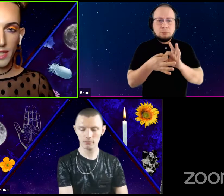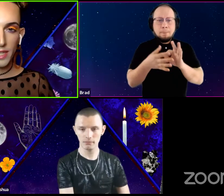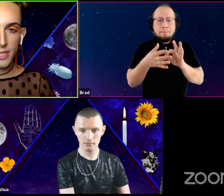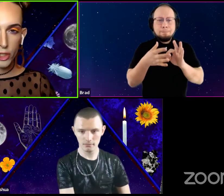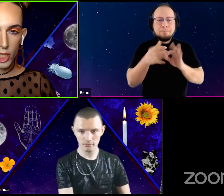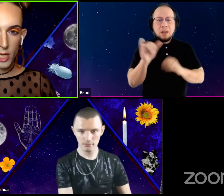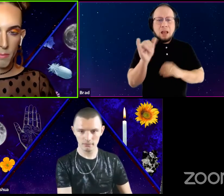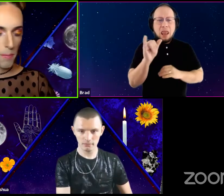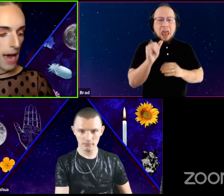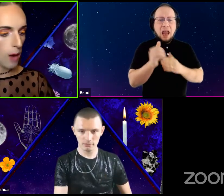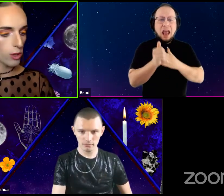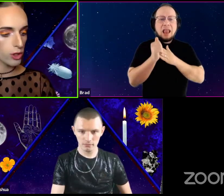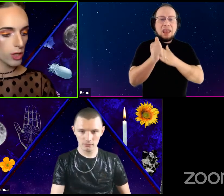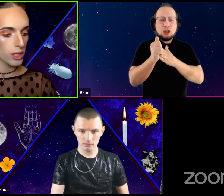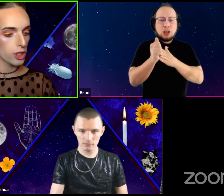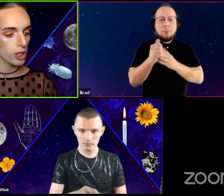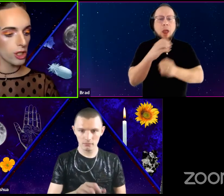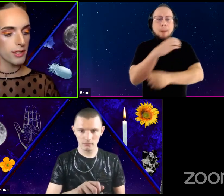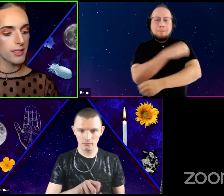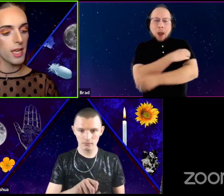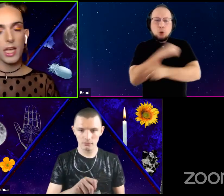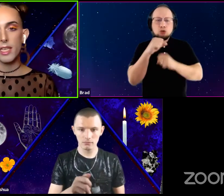of leadership power structures.